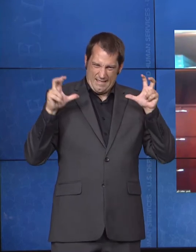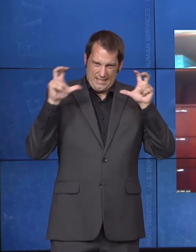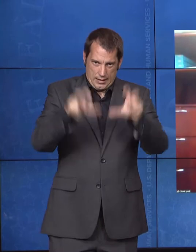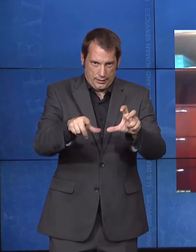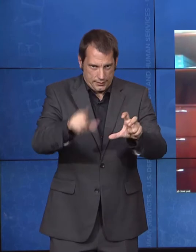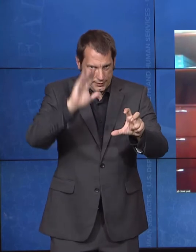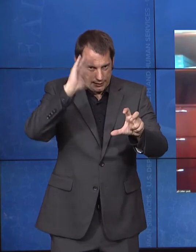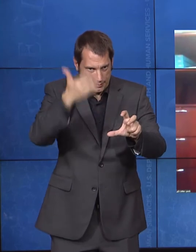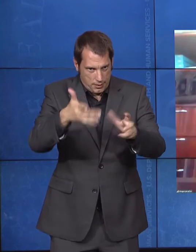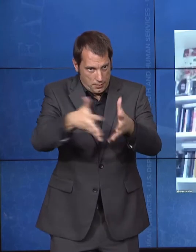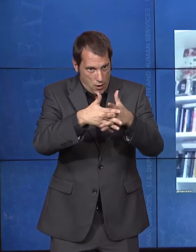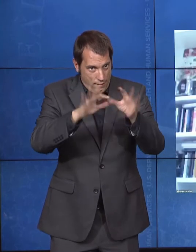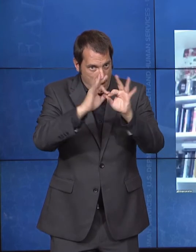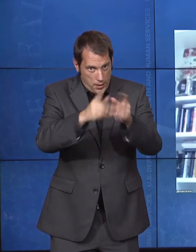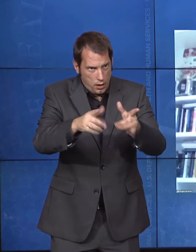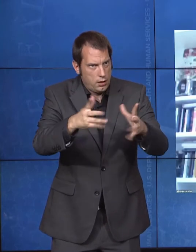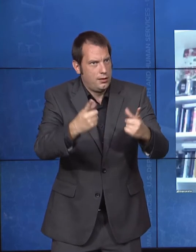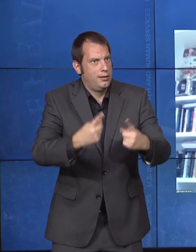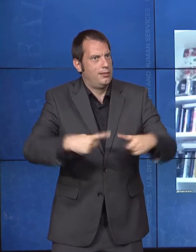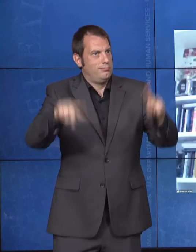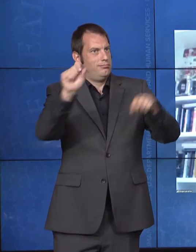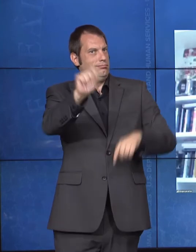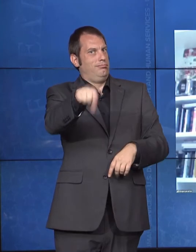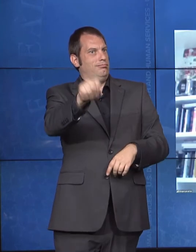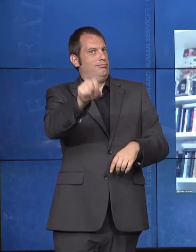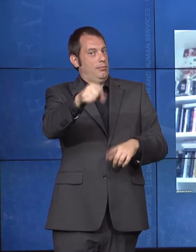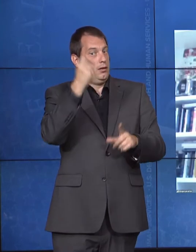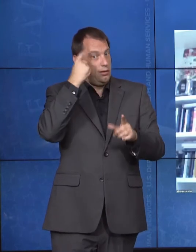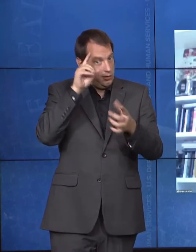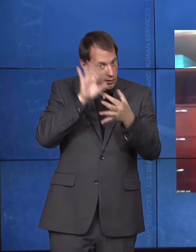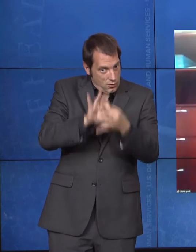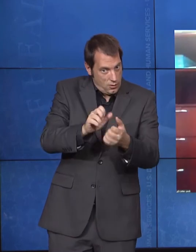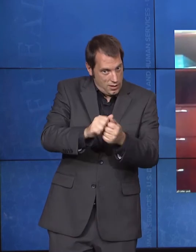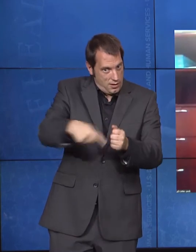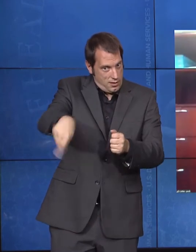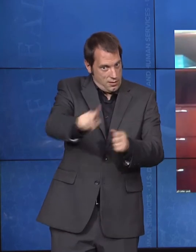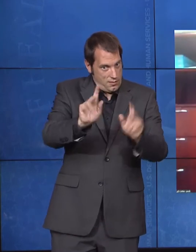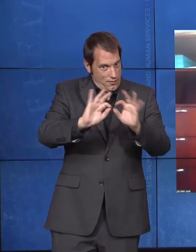Roger Severino: If I could jump in. Calder made a great point. I commend CMS for their